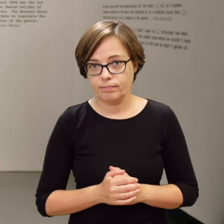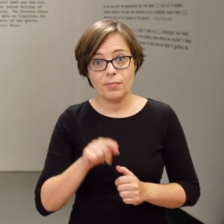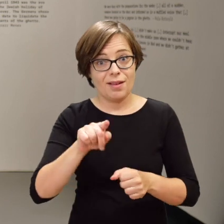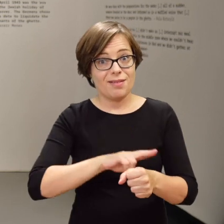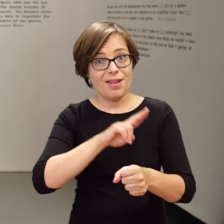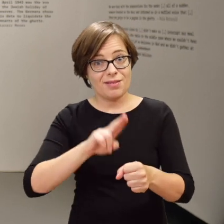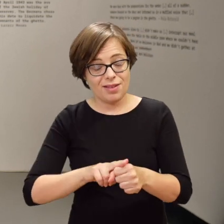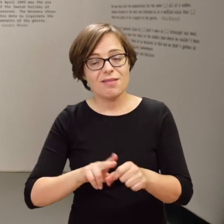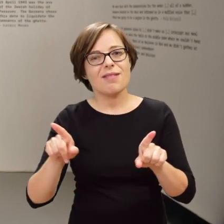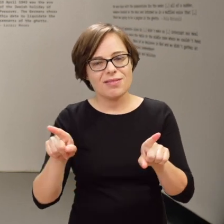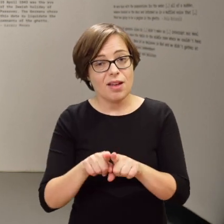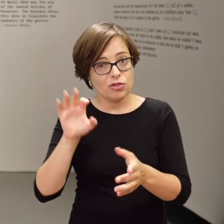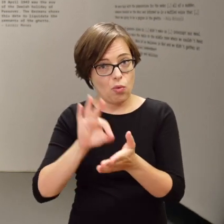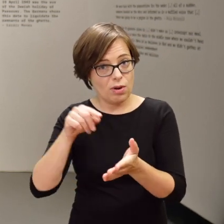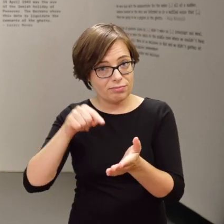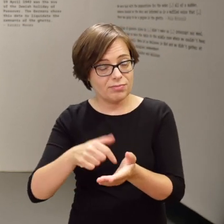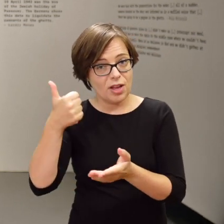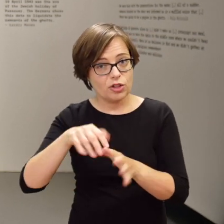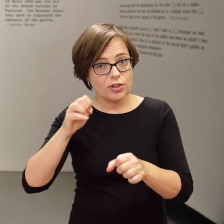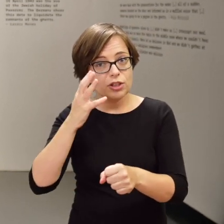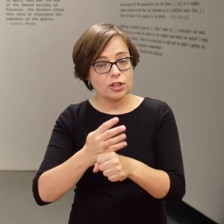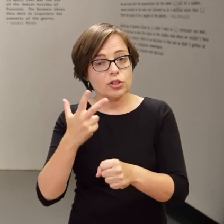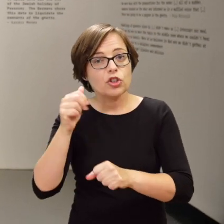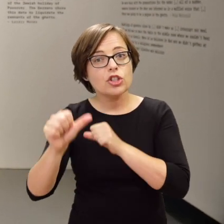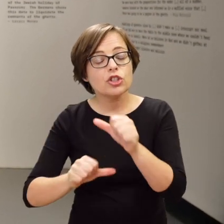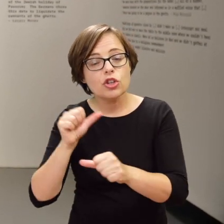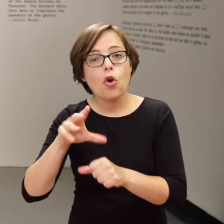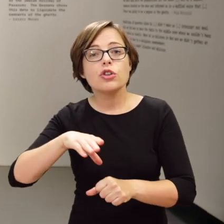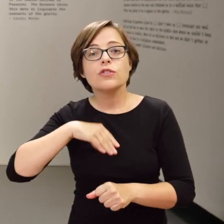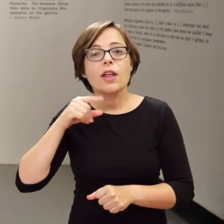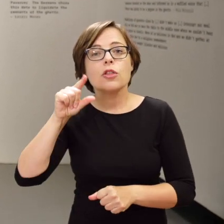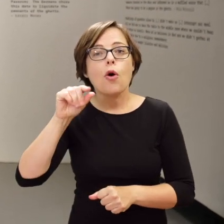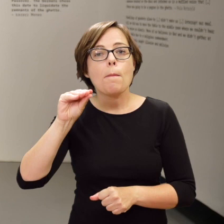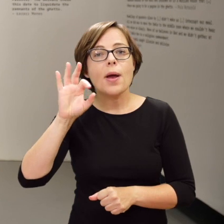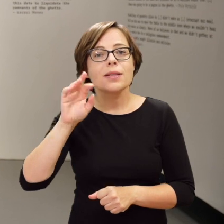That day was also the eve of the Jewish holiday of Passover.